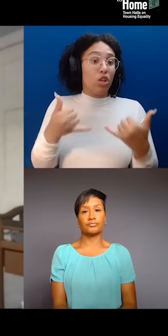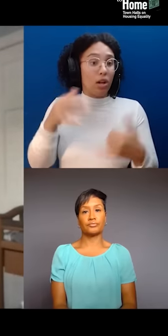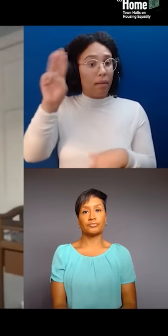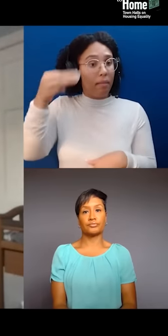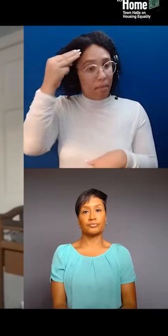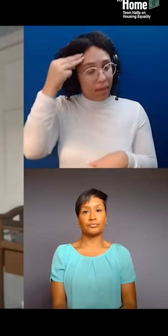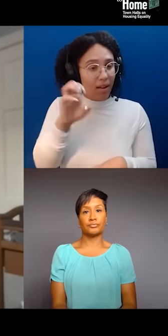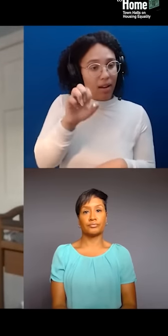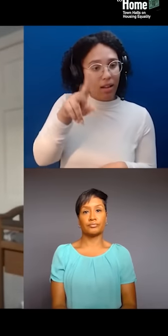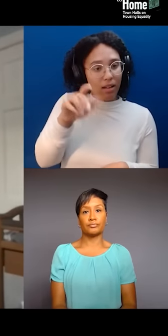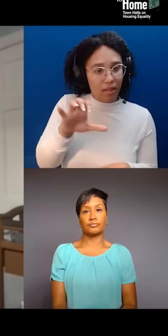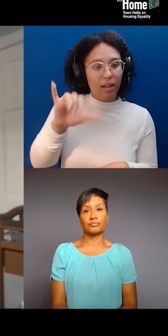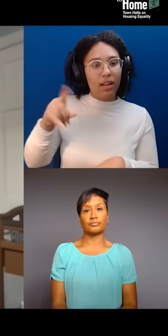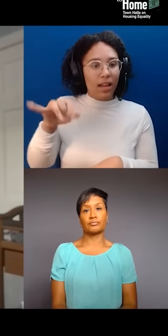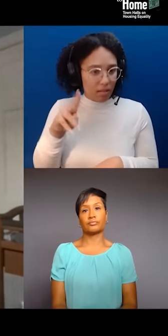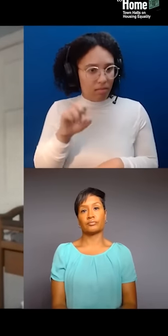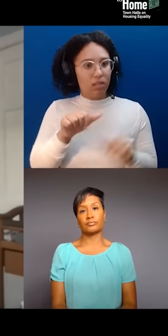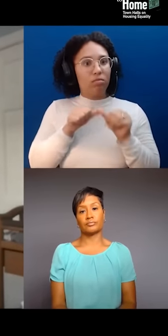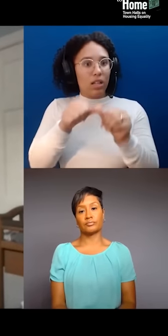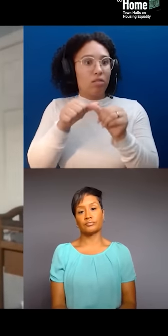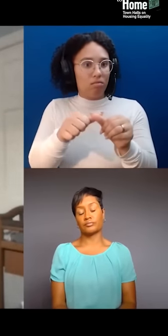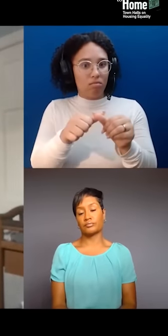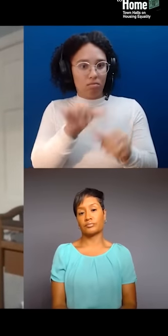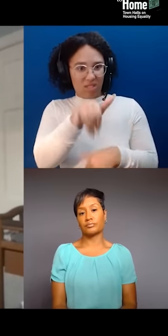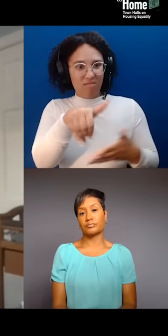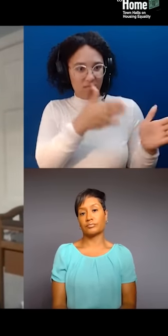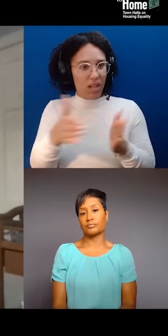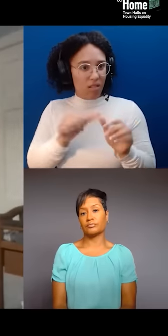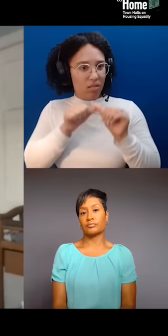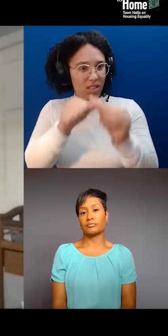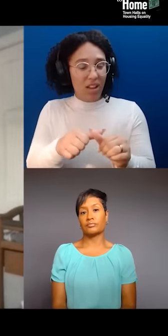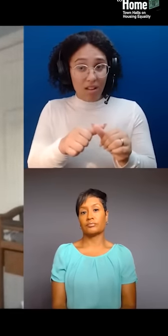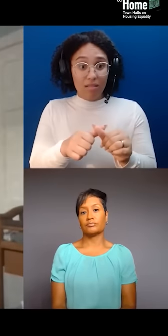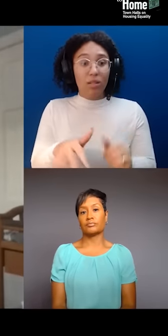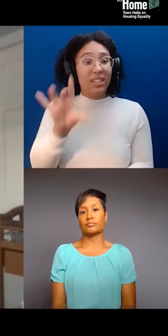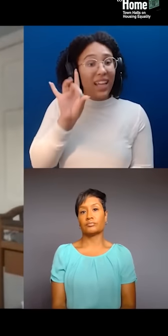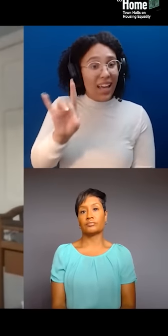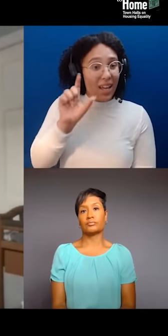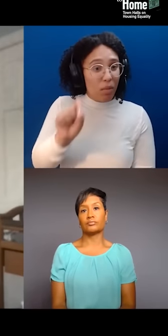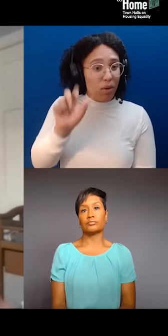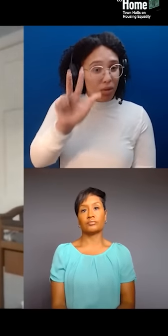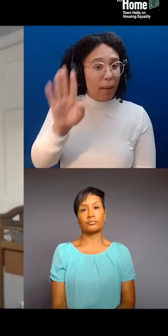And it's $8.3 billion that the city is putting in to build a jail scraper.